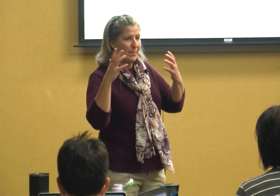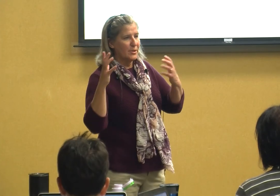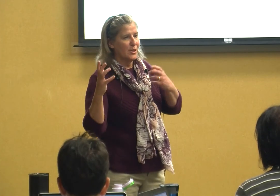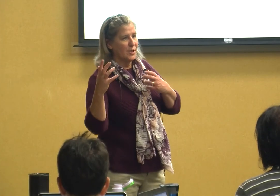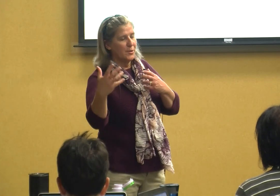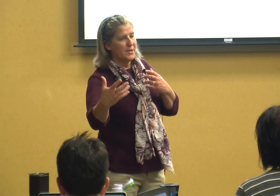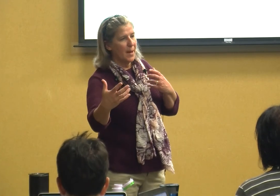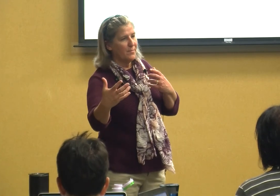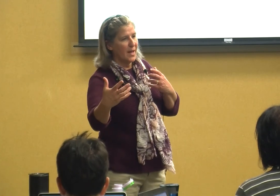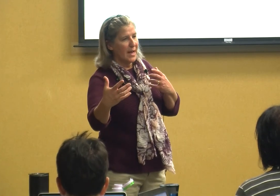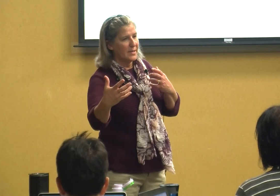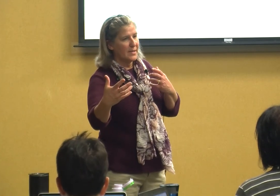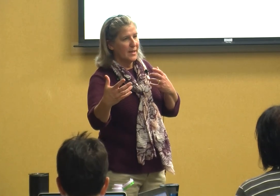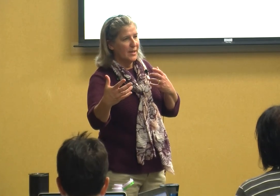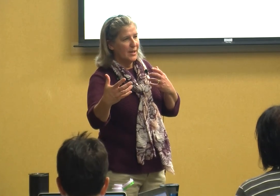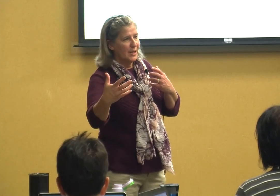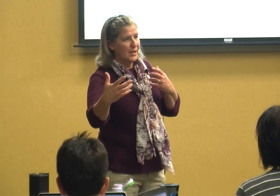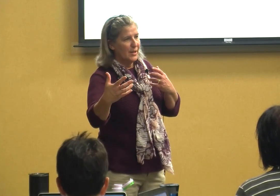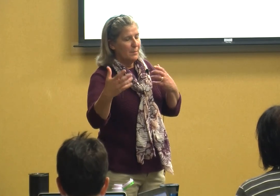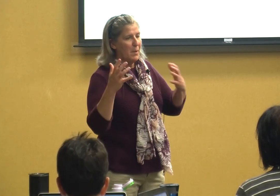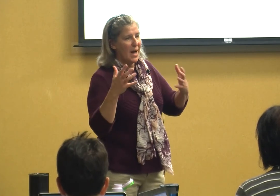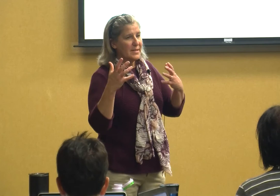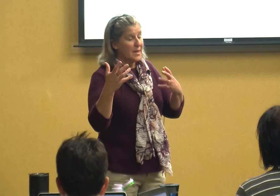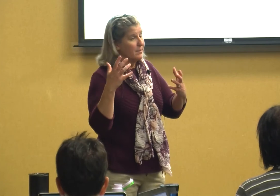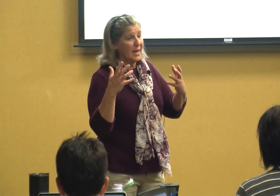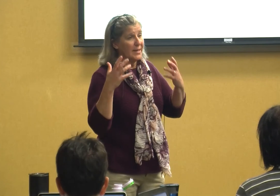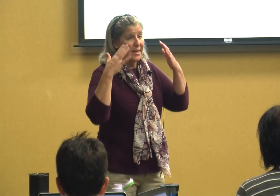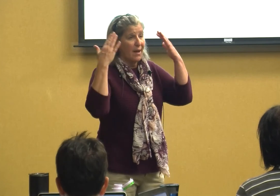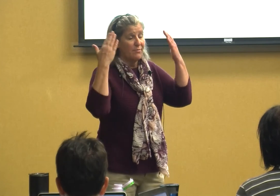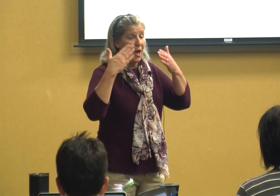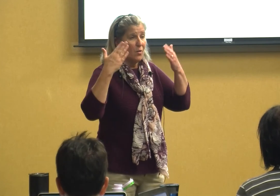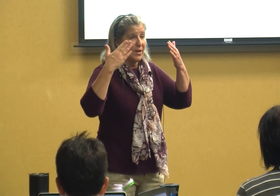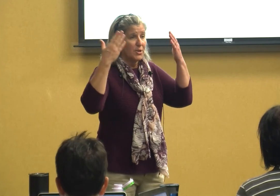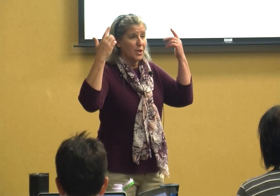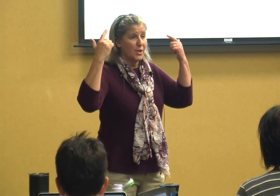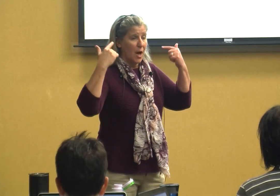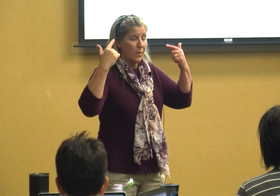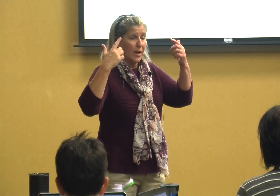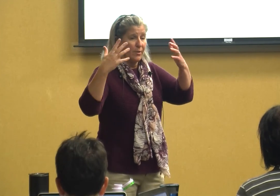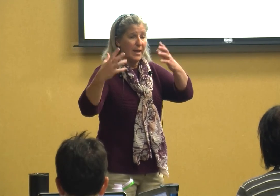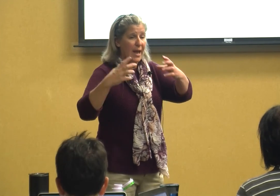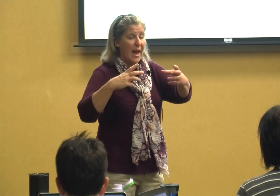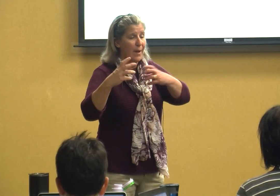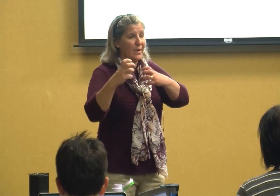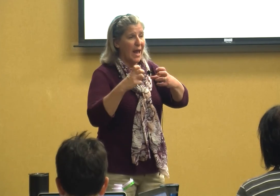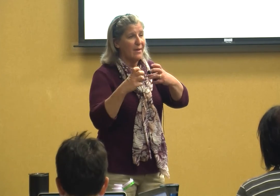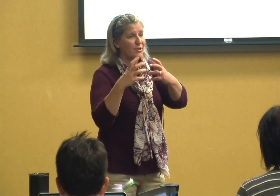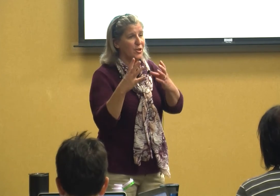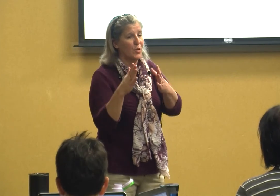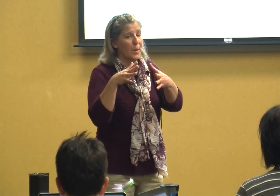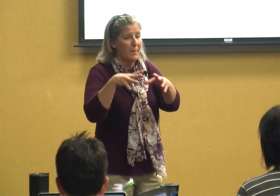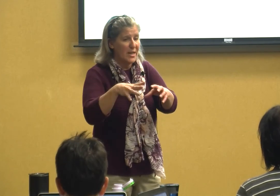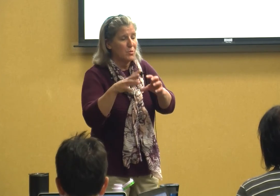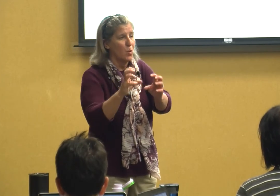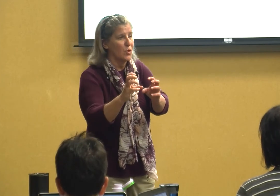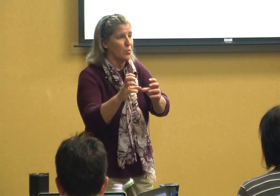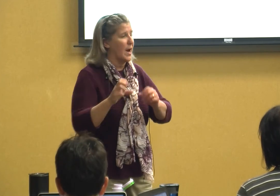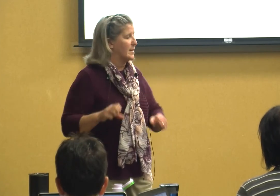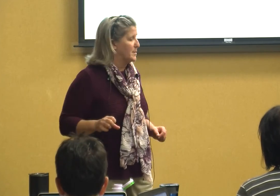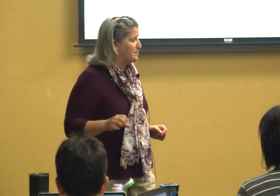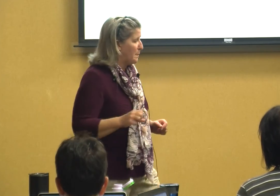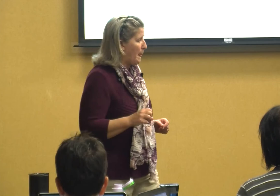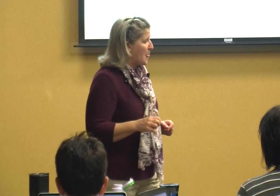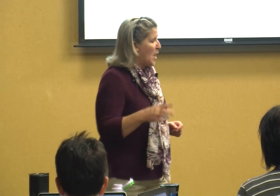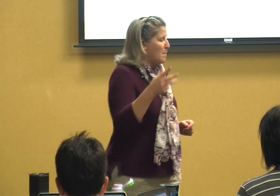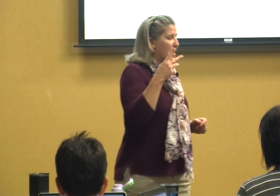to do some things but some kids have no vision no hearing and we have to do a much more direct but